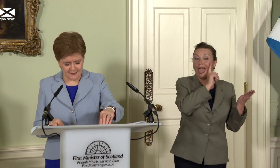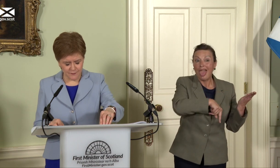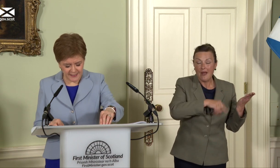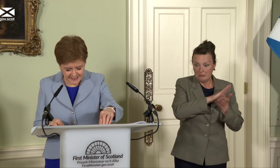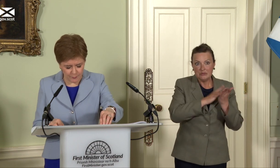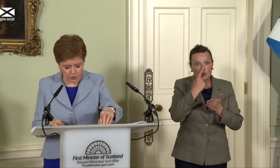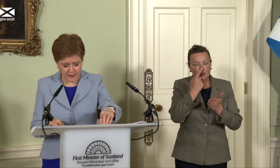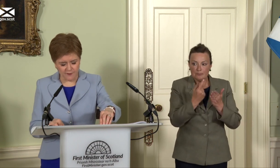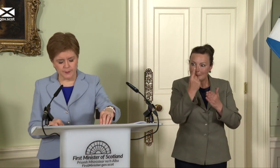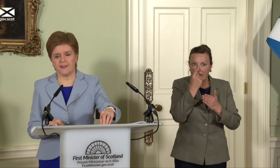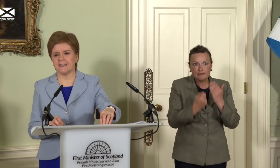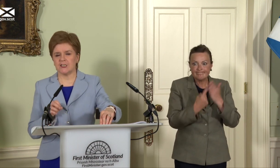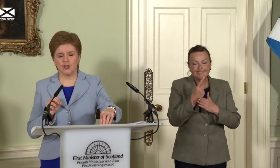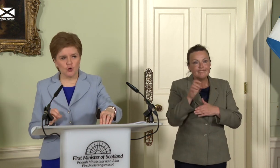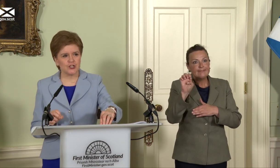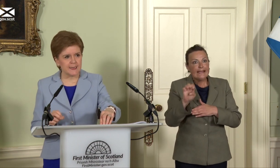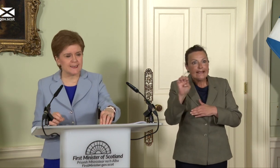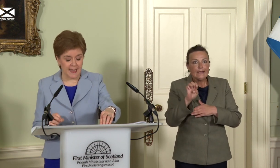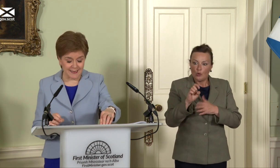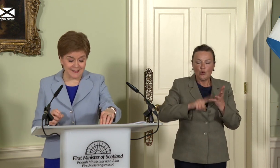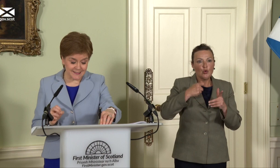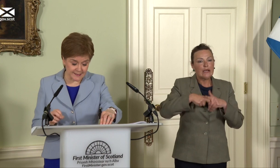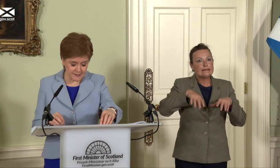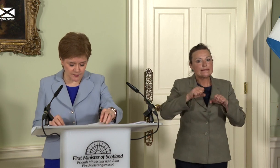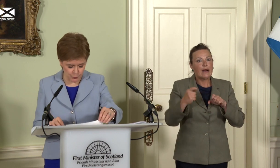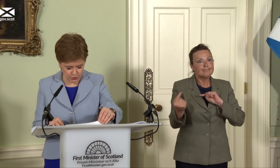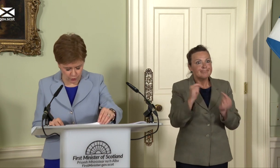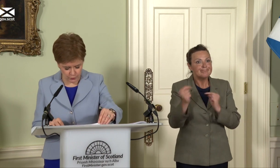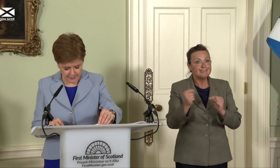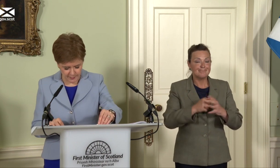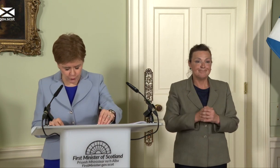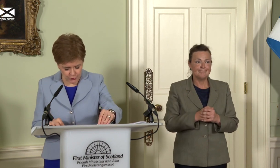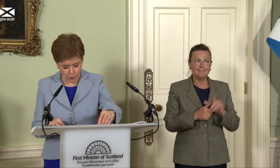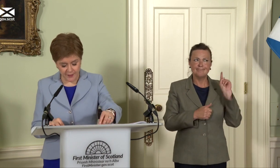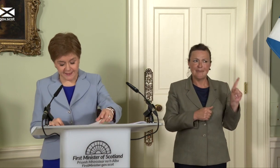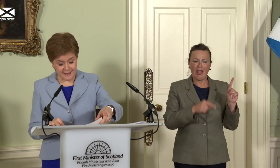the very same UK government that negotiated and signed the protocol – a protocol that is